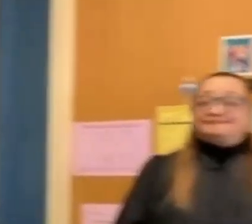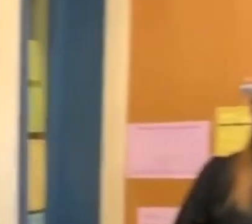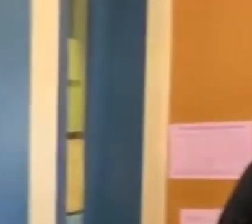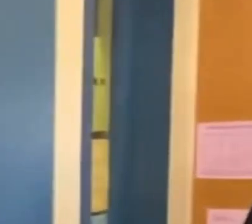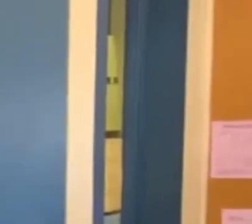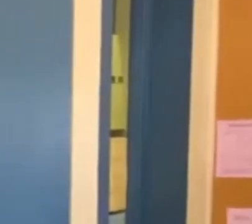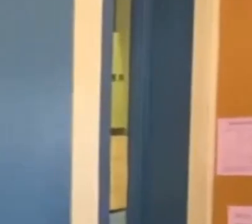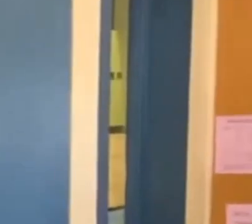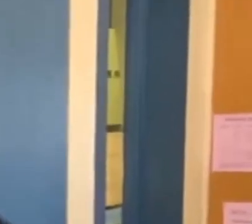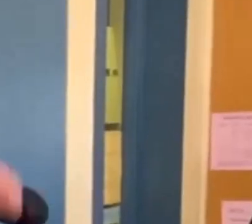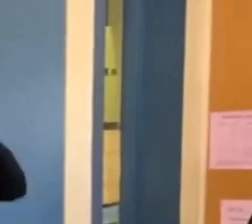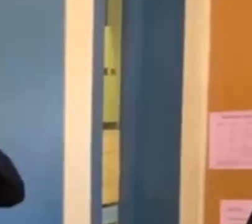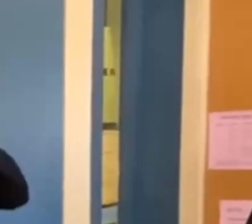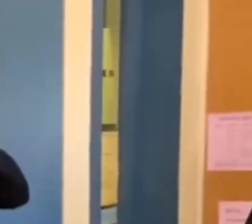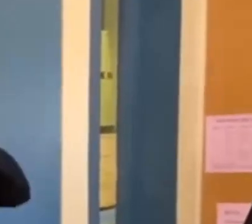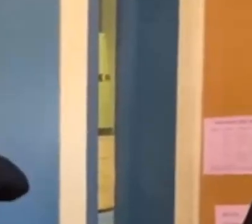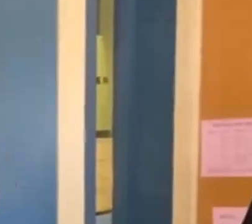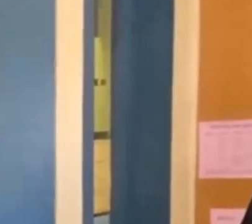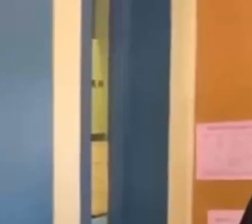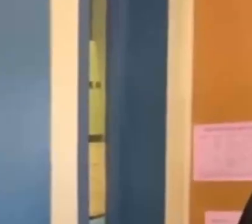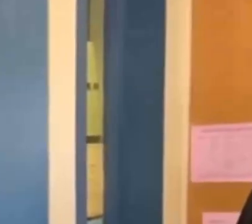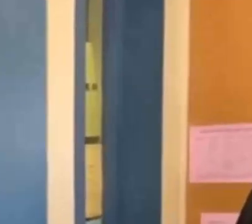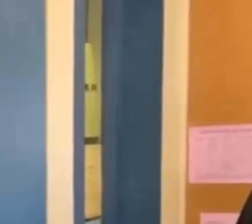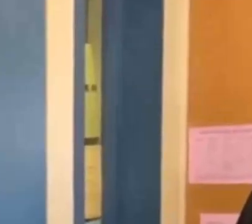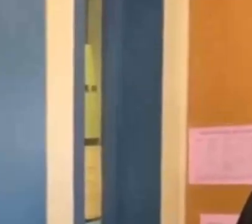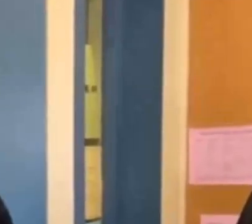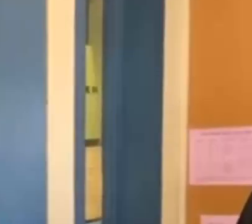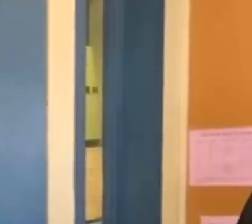Felicidades for Pathways, keep reading your emails.